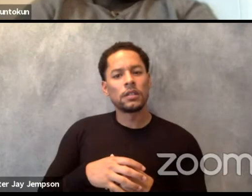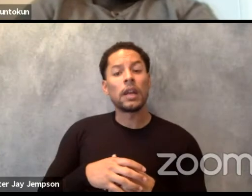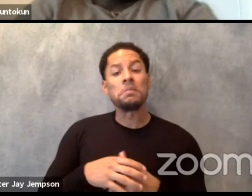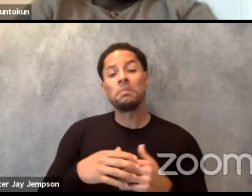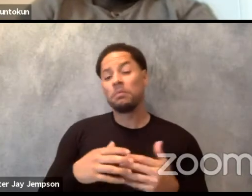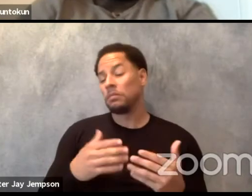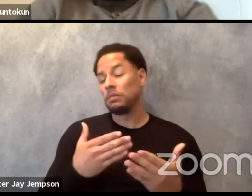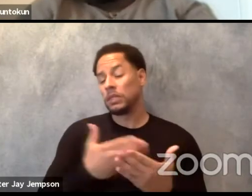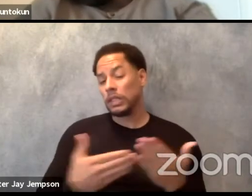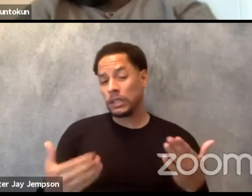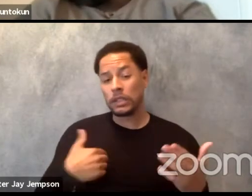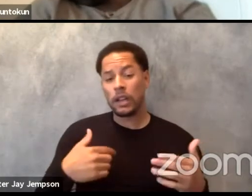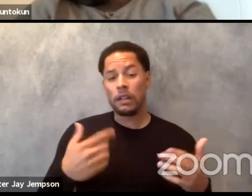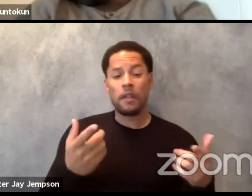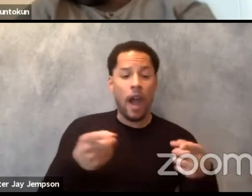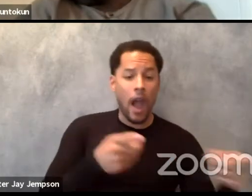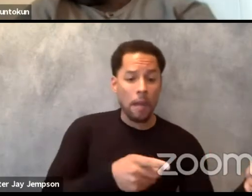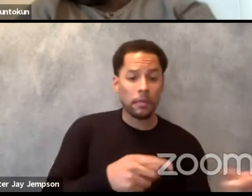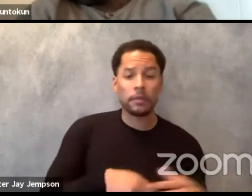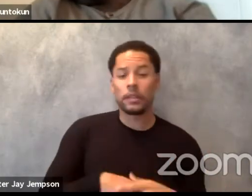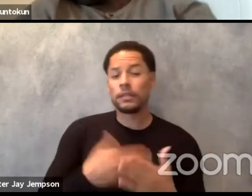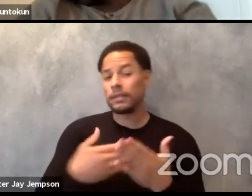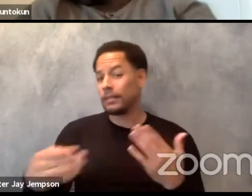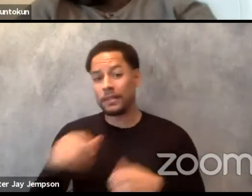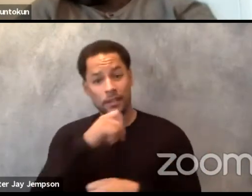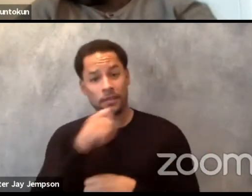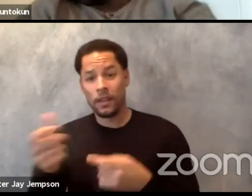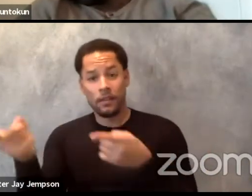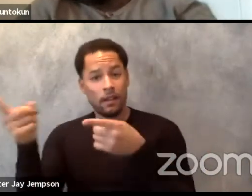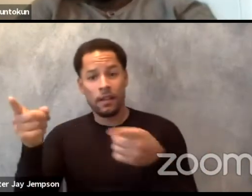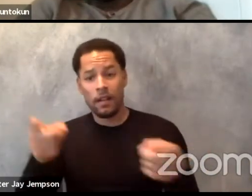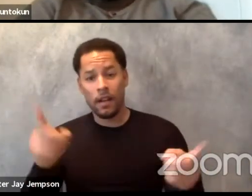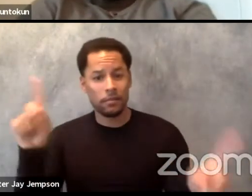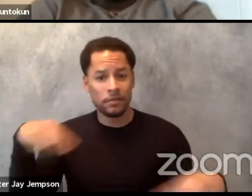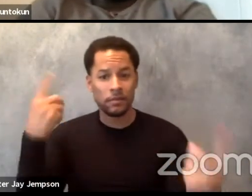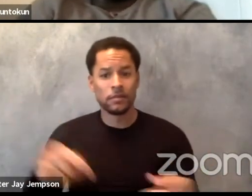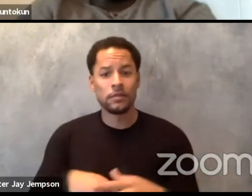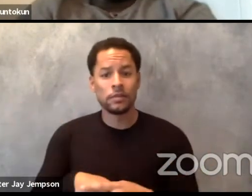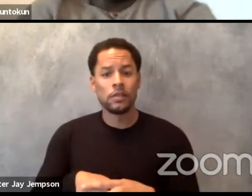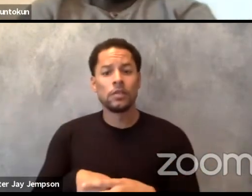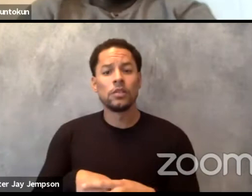So there is the fact that sometimes you are asked to represent the fantasy that does not exist,